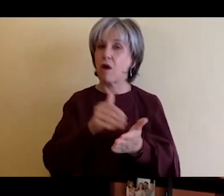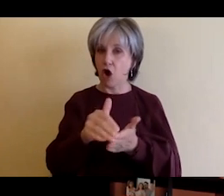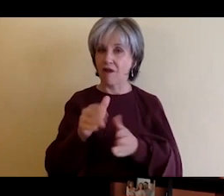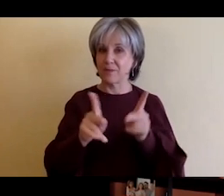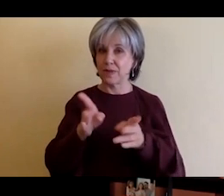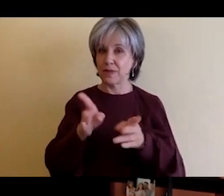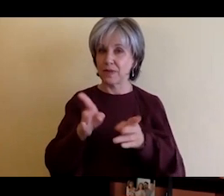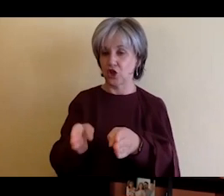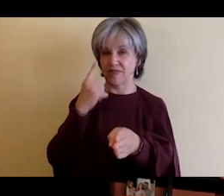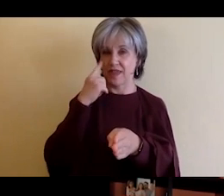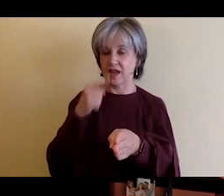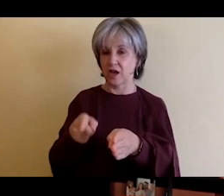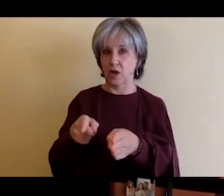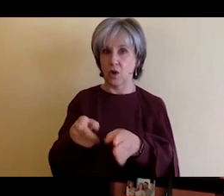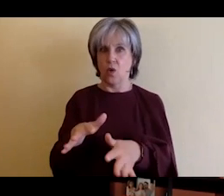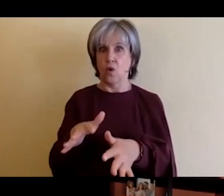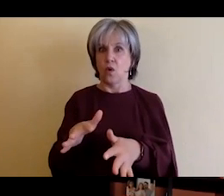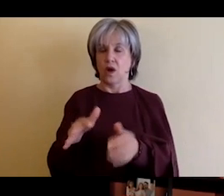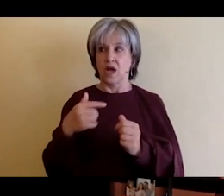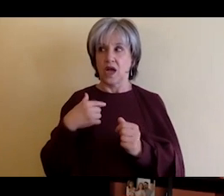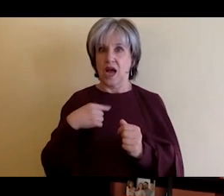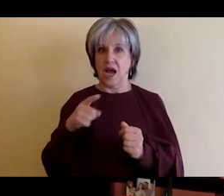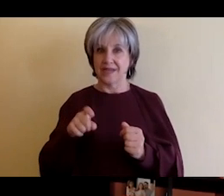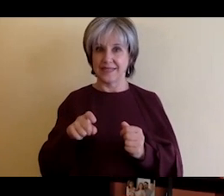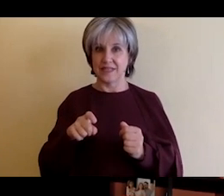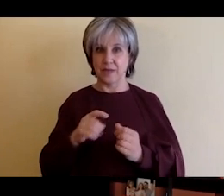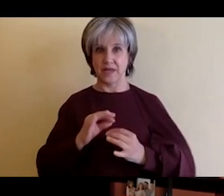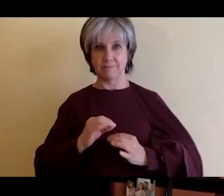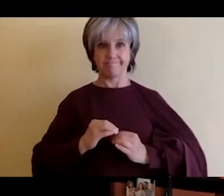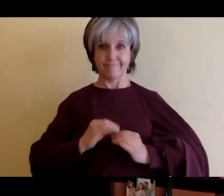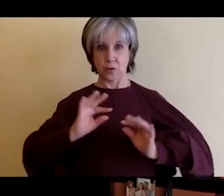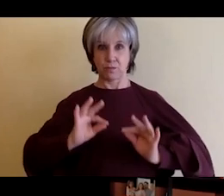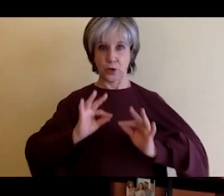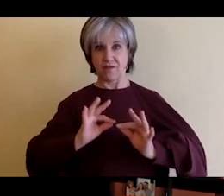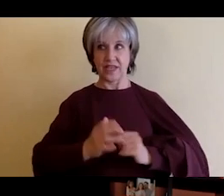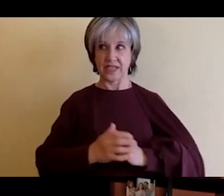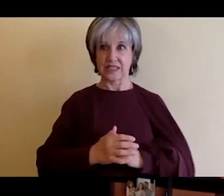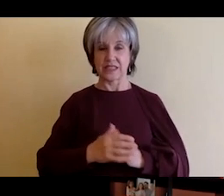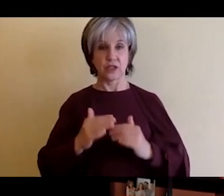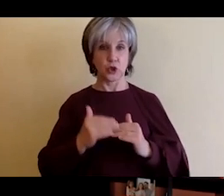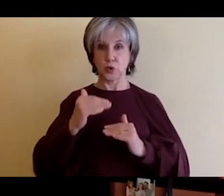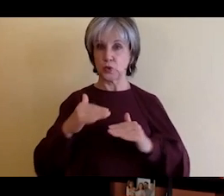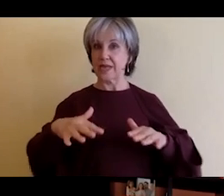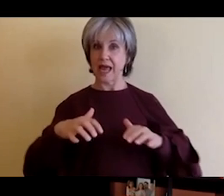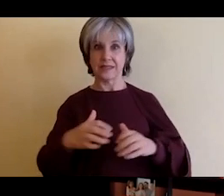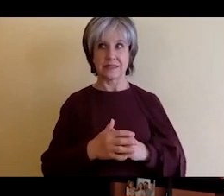this is who I am and don't talk about your personal life or don't talk about, right, and it's like relax you know,